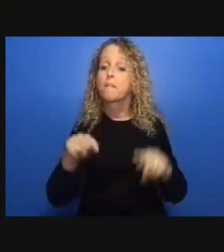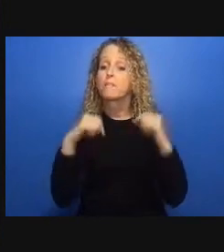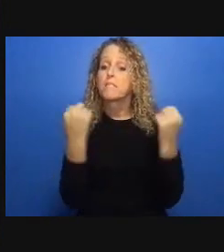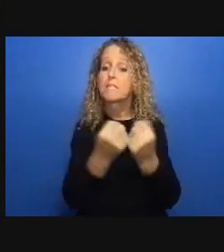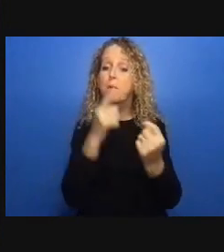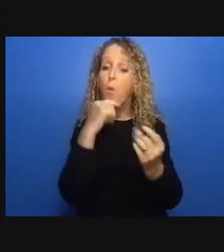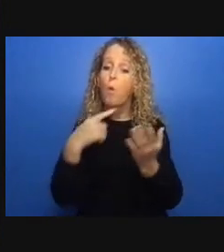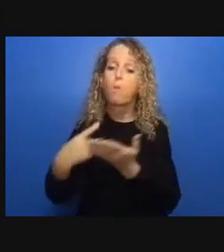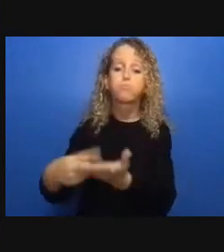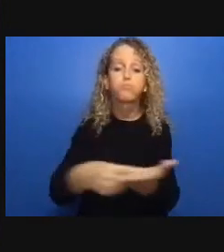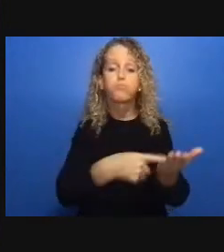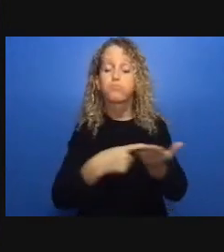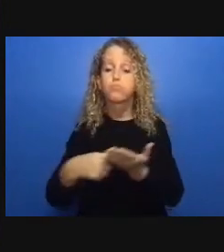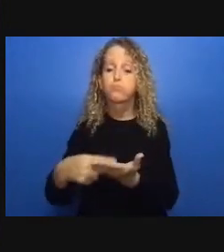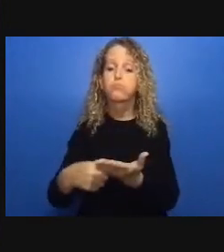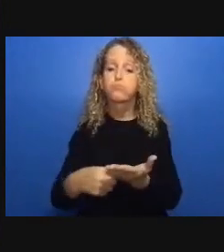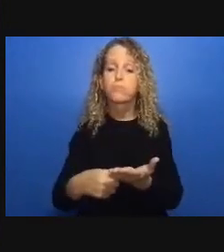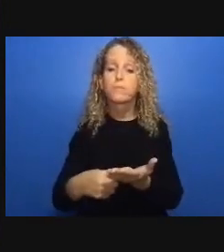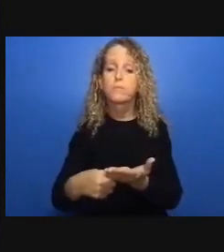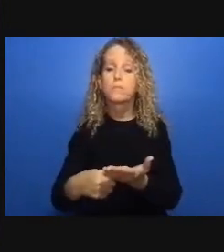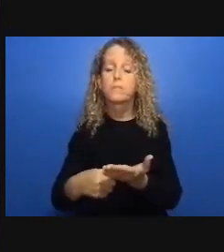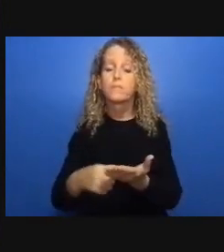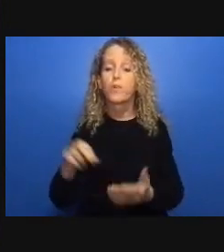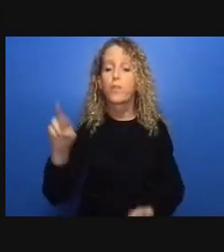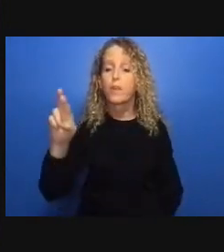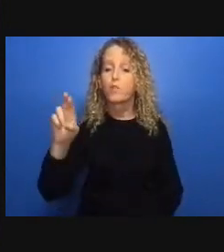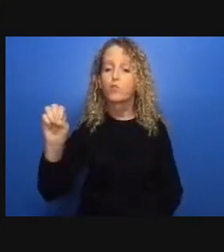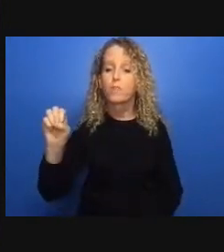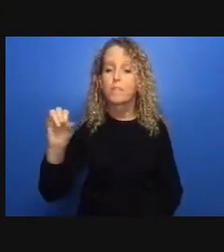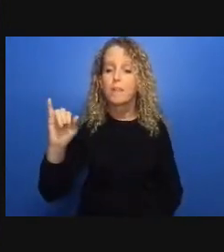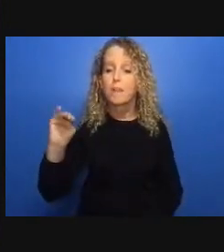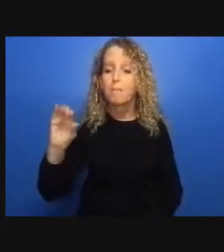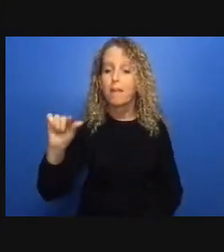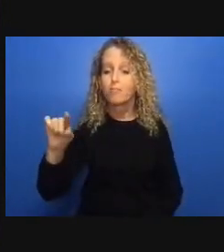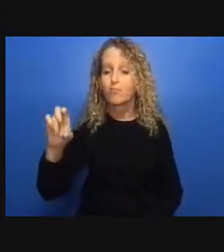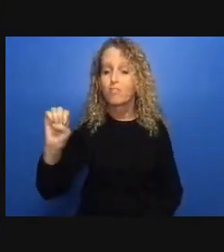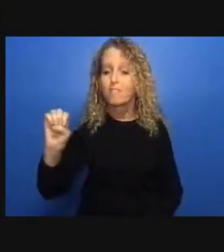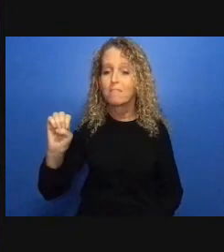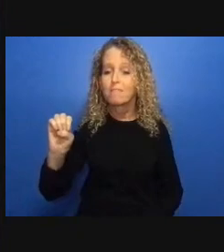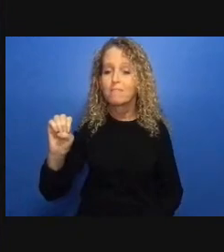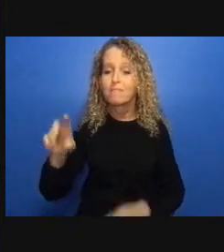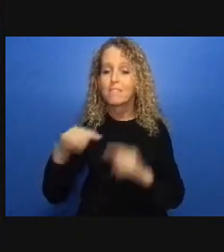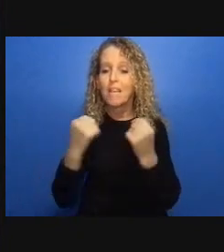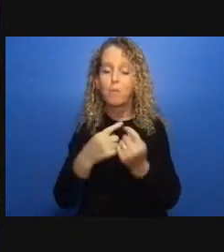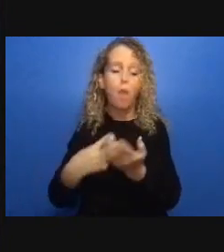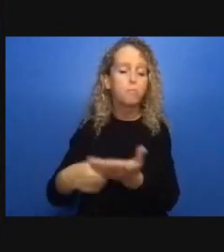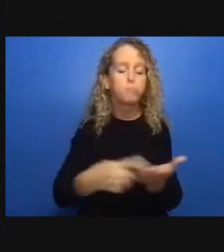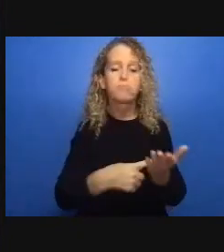we relied less on reactive institutions like prisons and police and if we invested more in